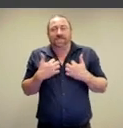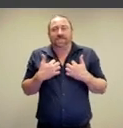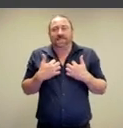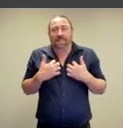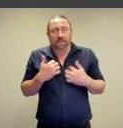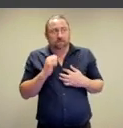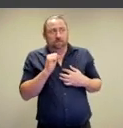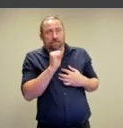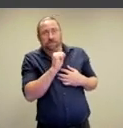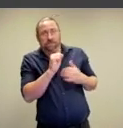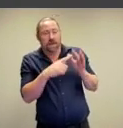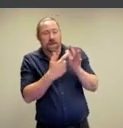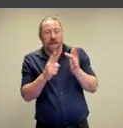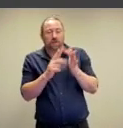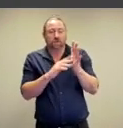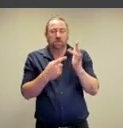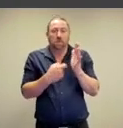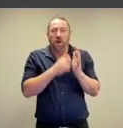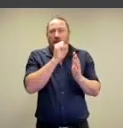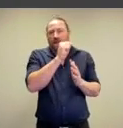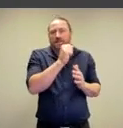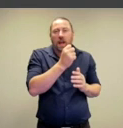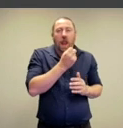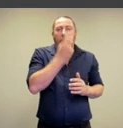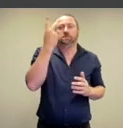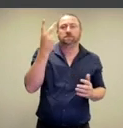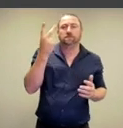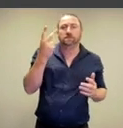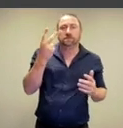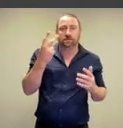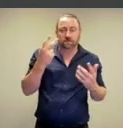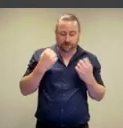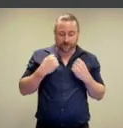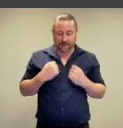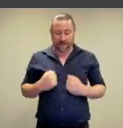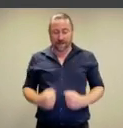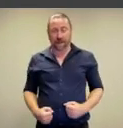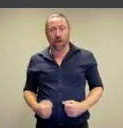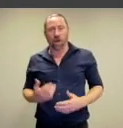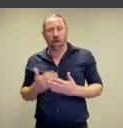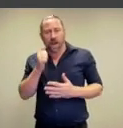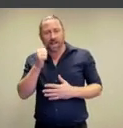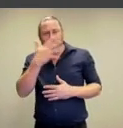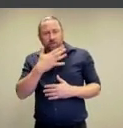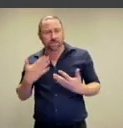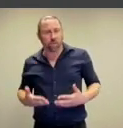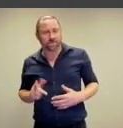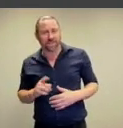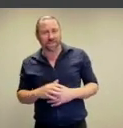of putting on Archie Moore's